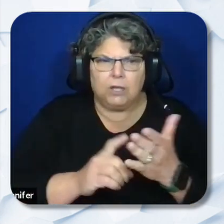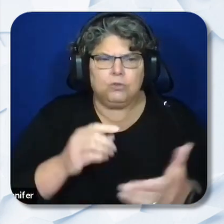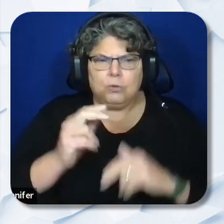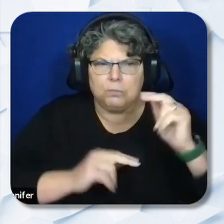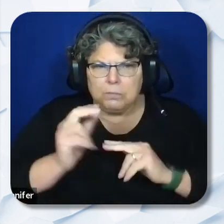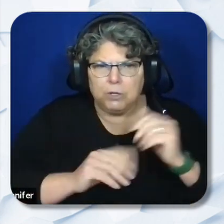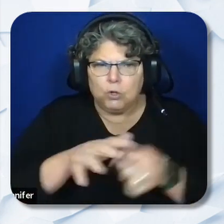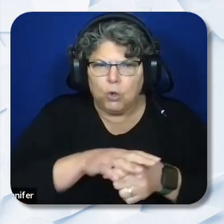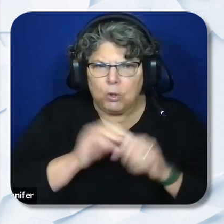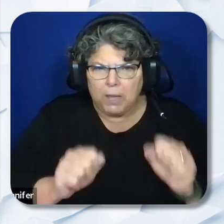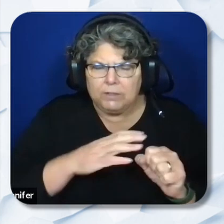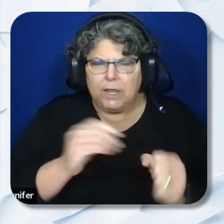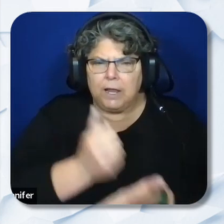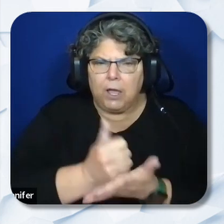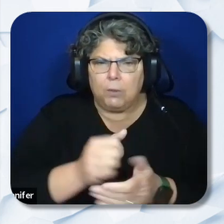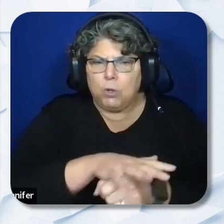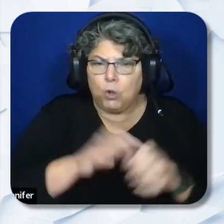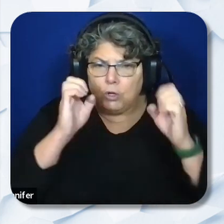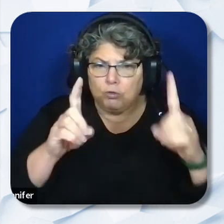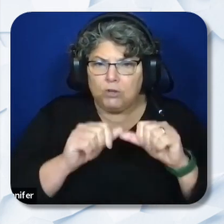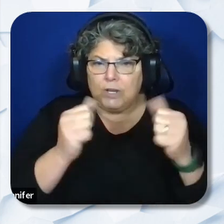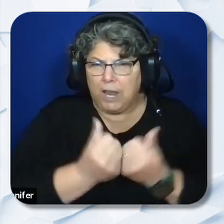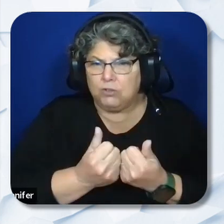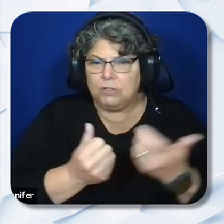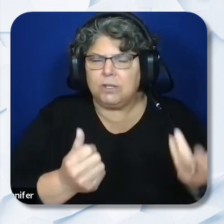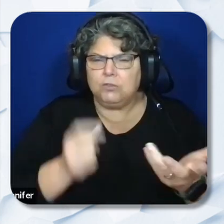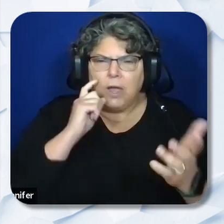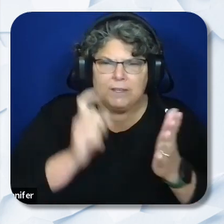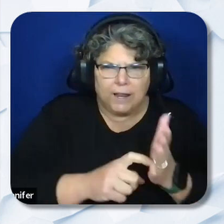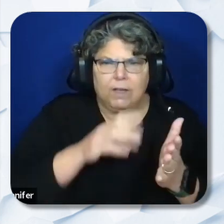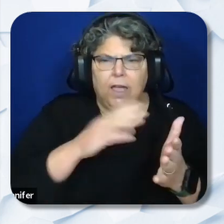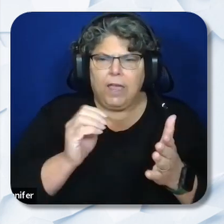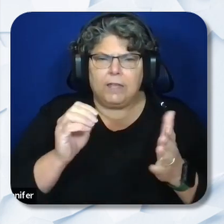agencies in identifying and eliminating inequities as part of the continuous improvement process.